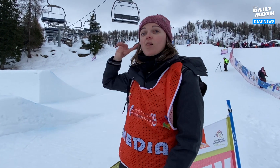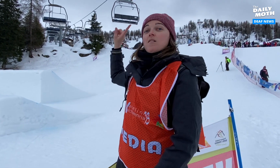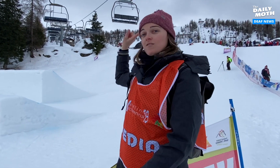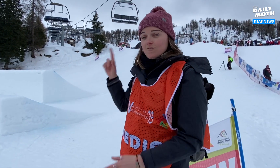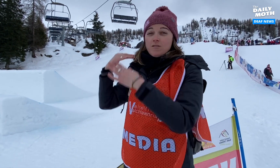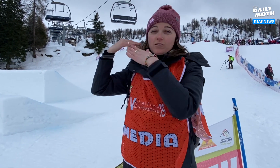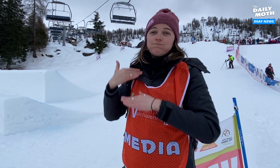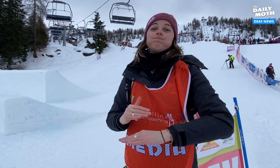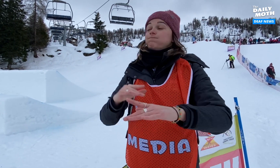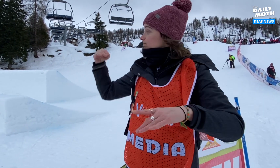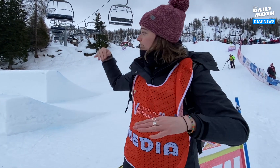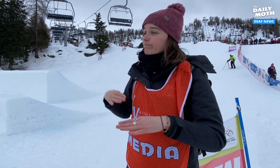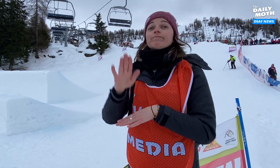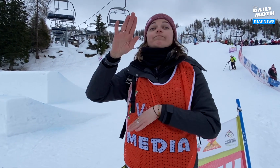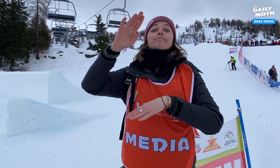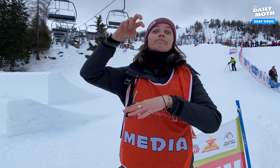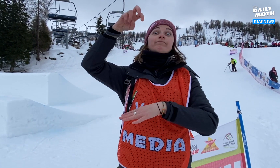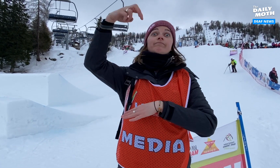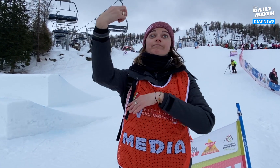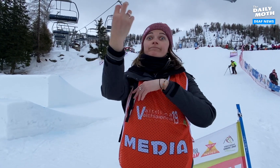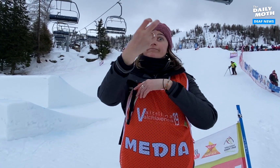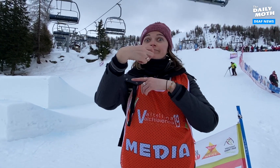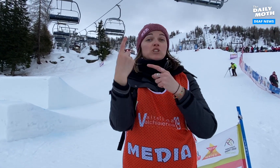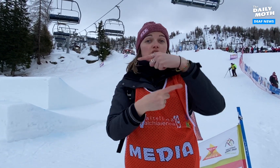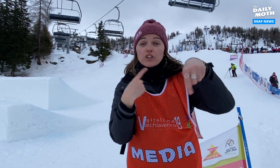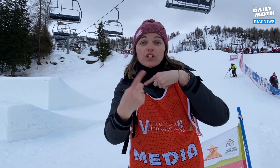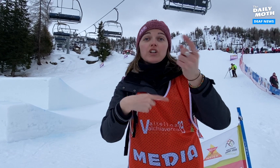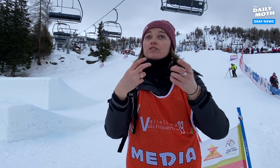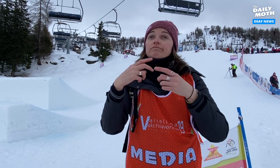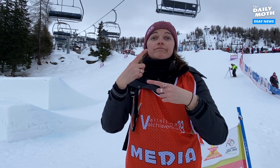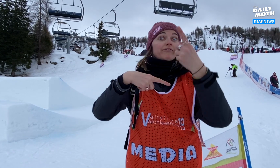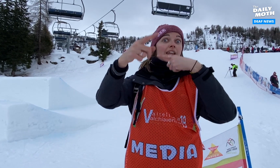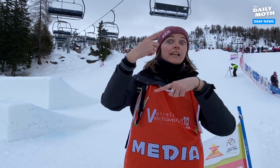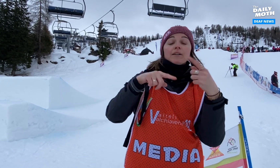Athletes will slide down and jump over and spin, flip,